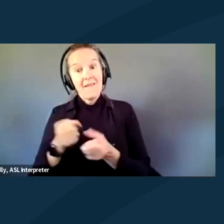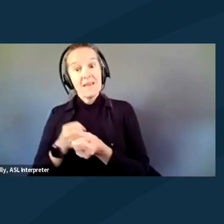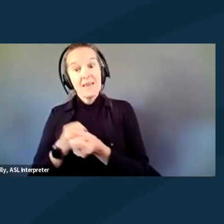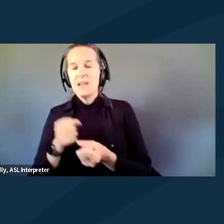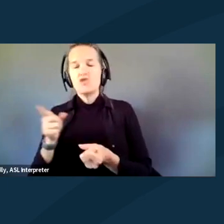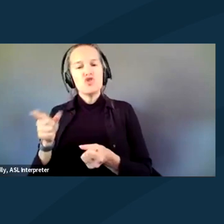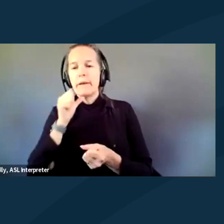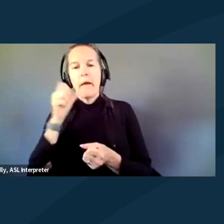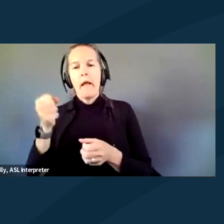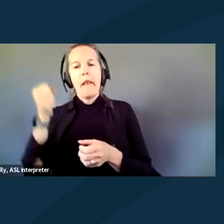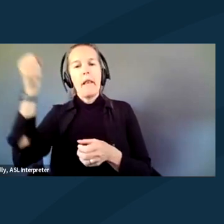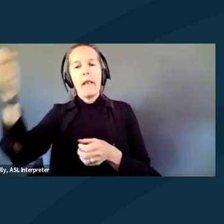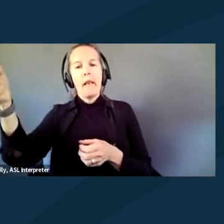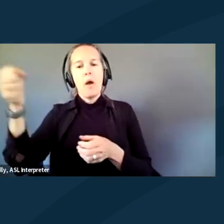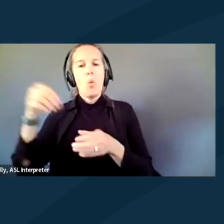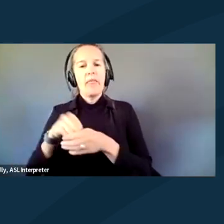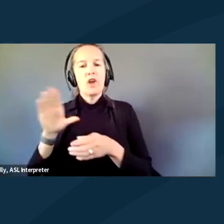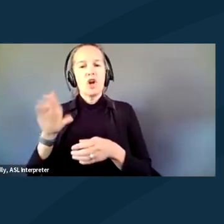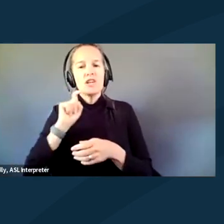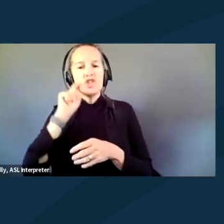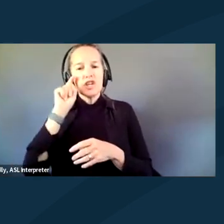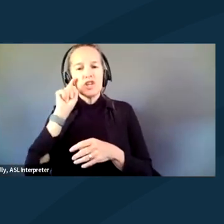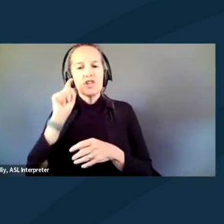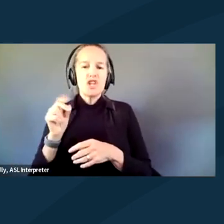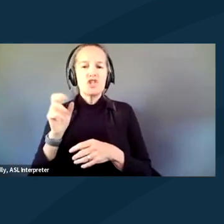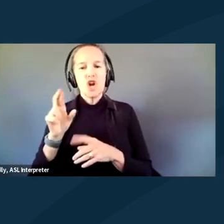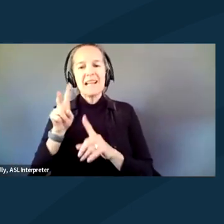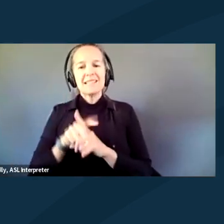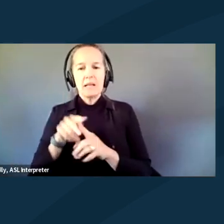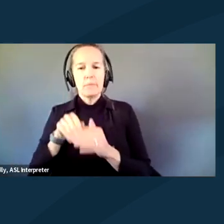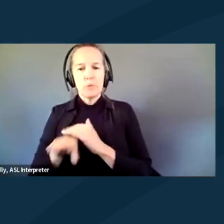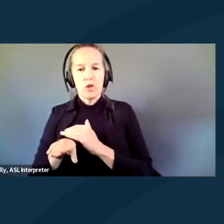with what was her gender assigned at birth, but what was her gender now.